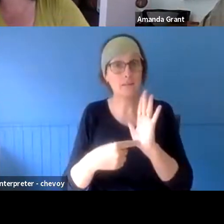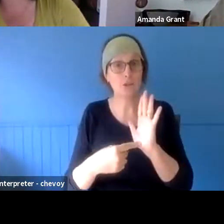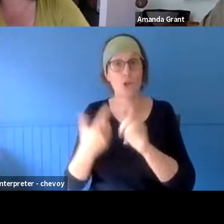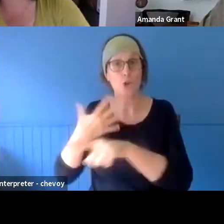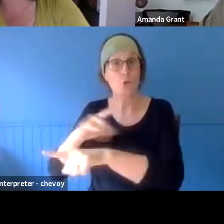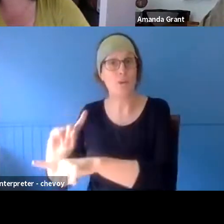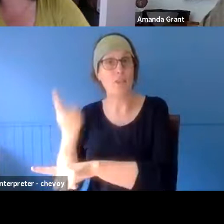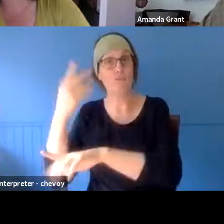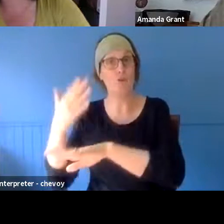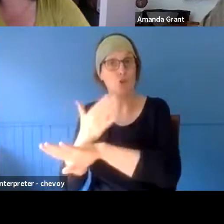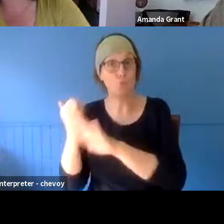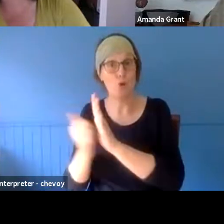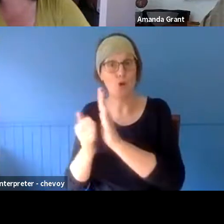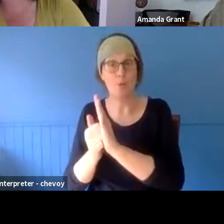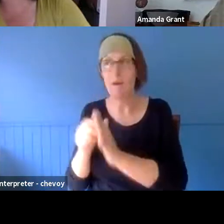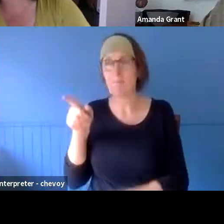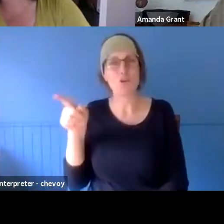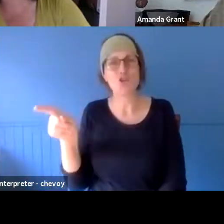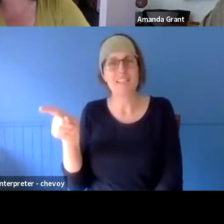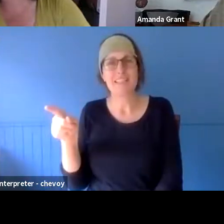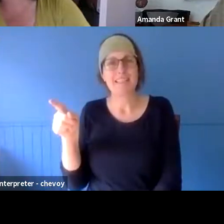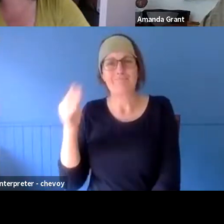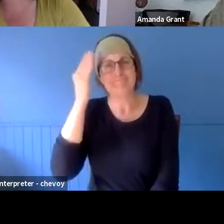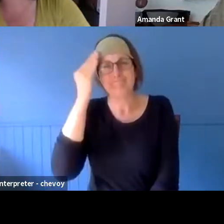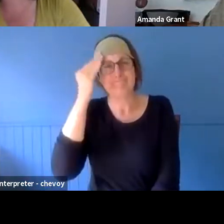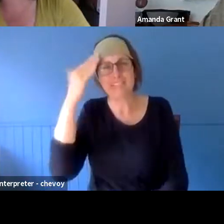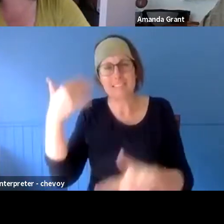so badly traumatised because her studio and her house was destroyed